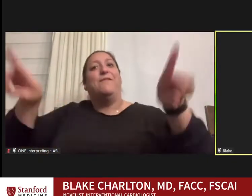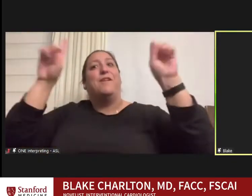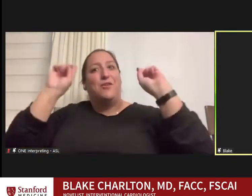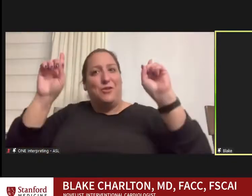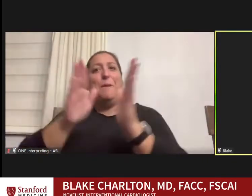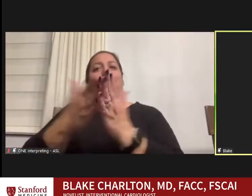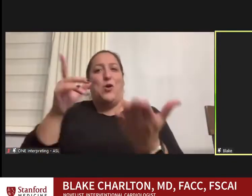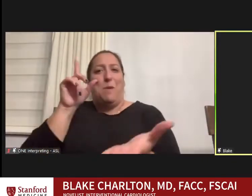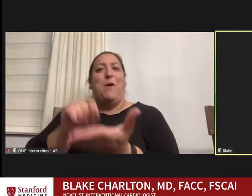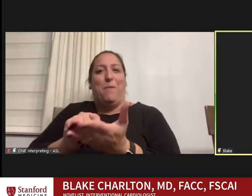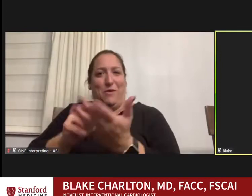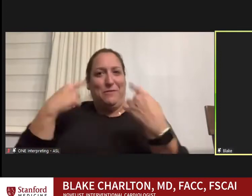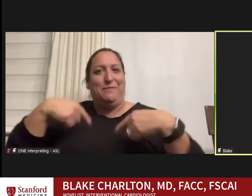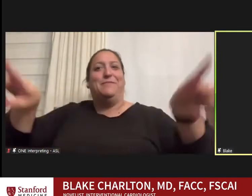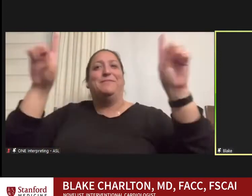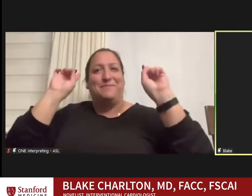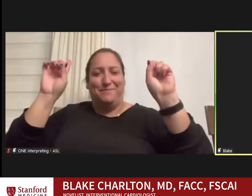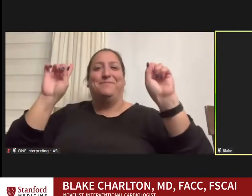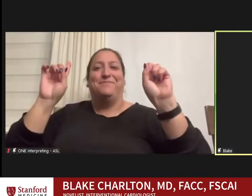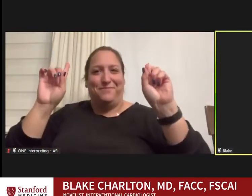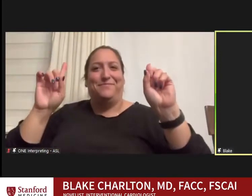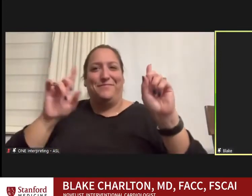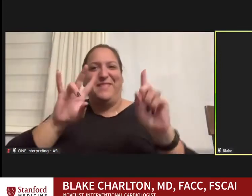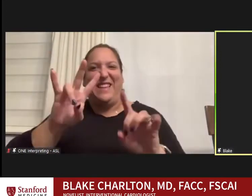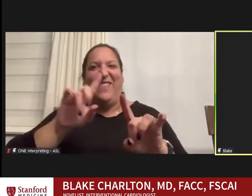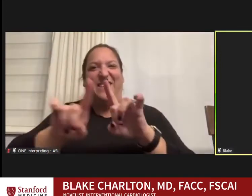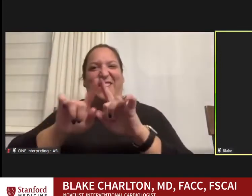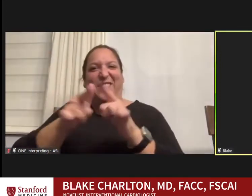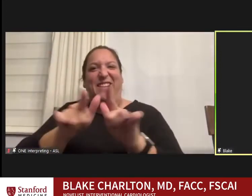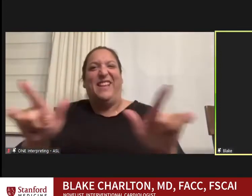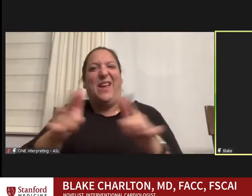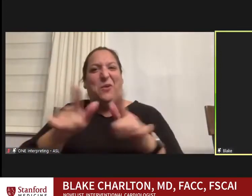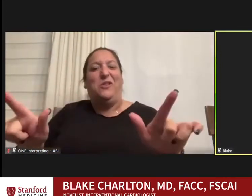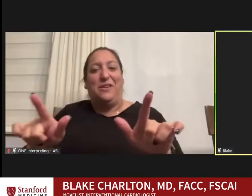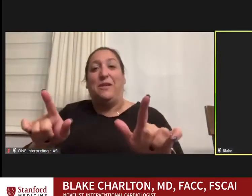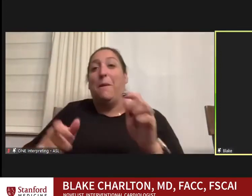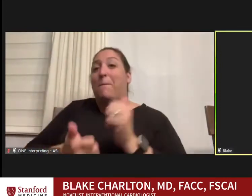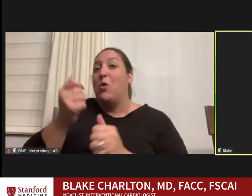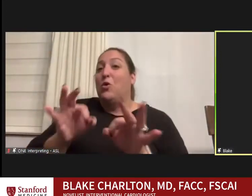they been published in 7 different languages, and most importantly I've had the opportunity